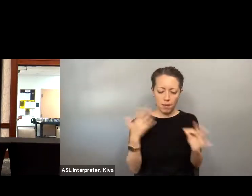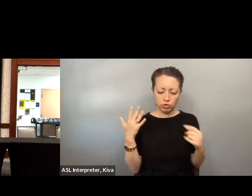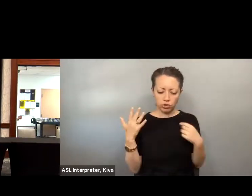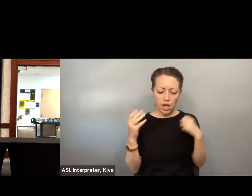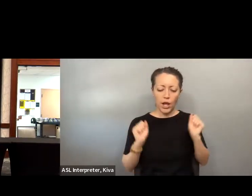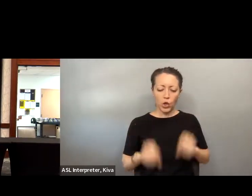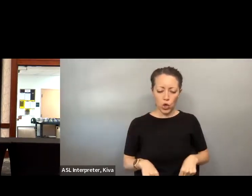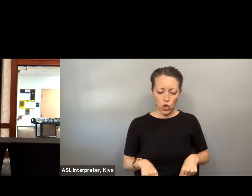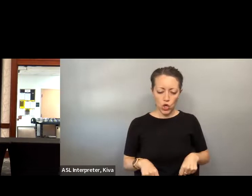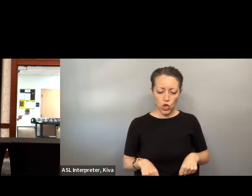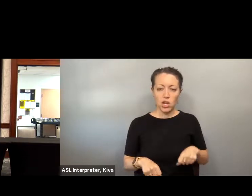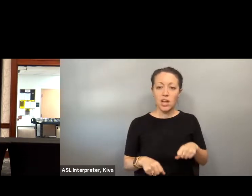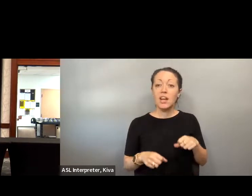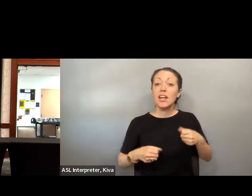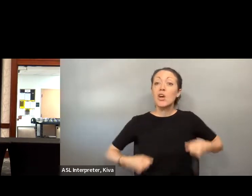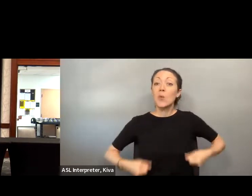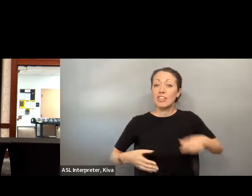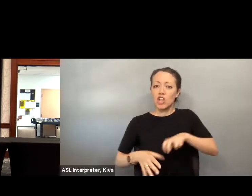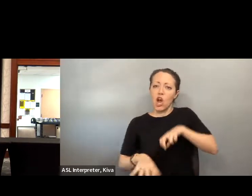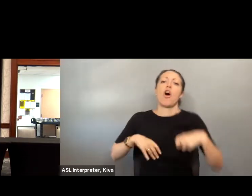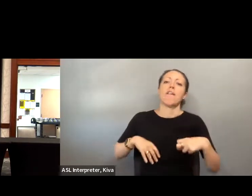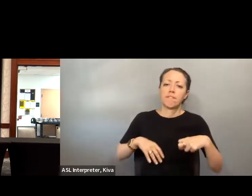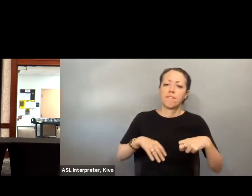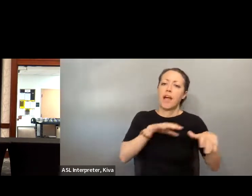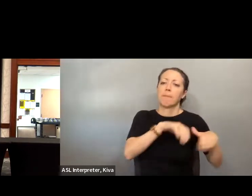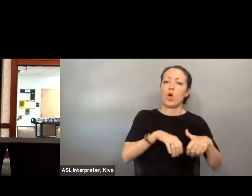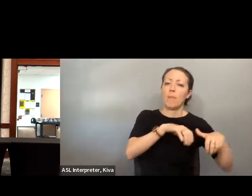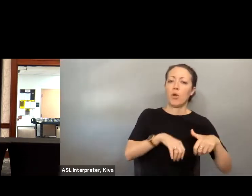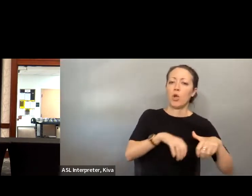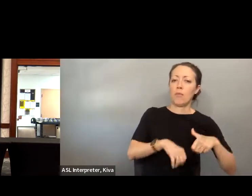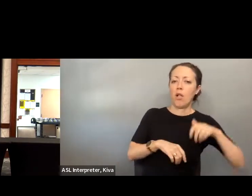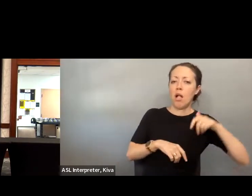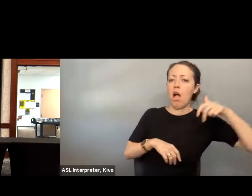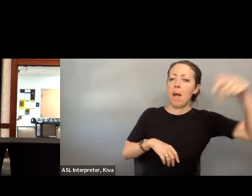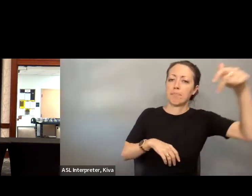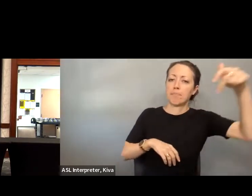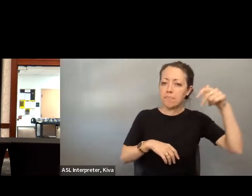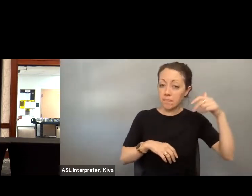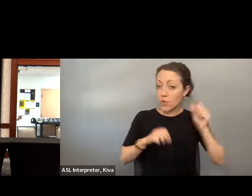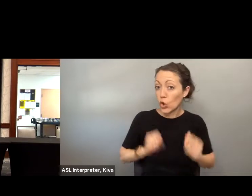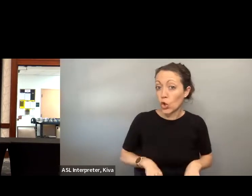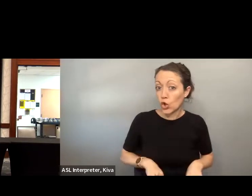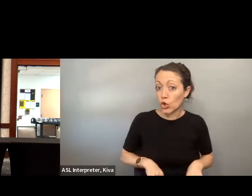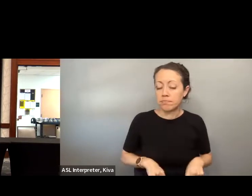inflection point. We've talked about them just here